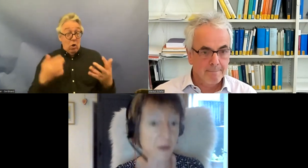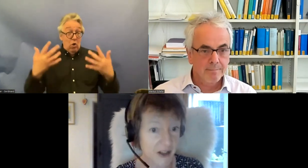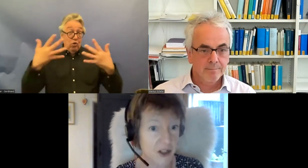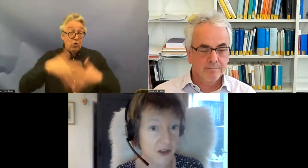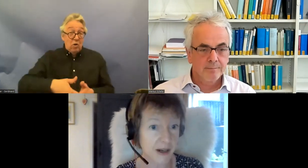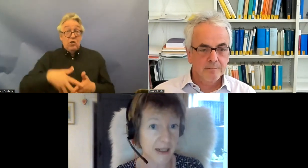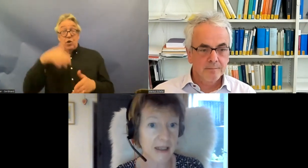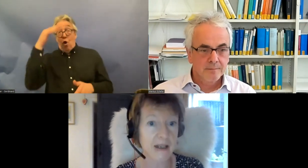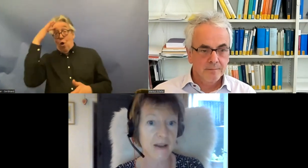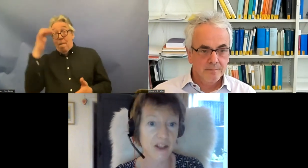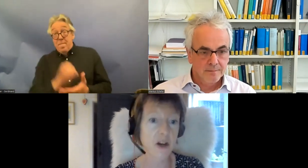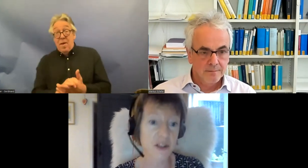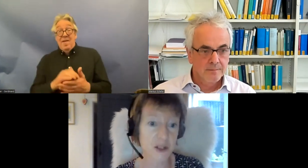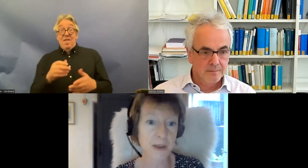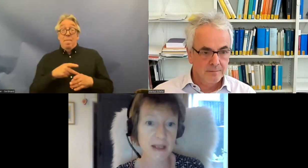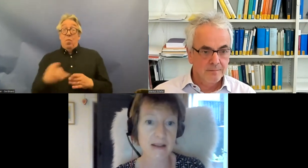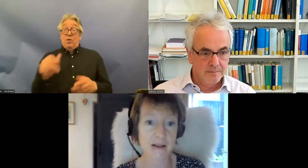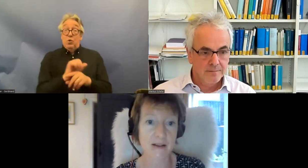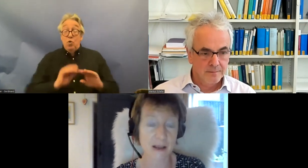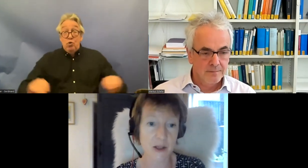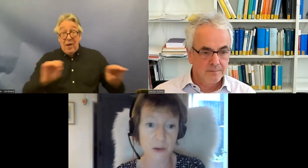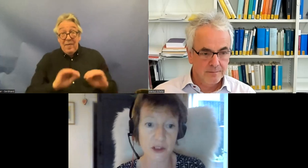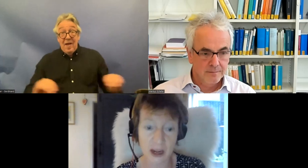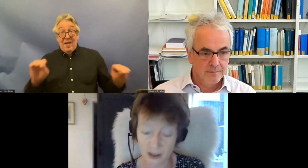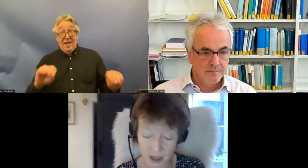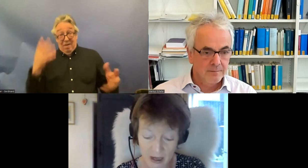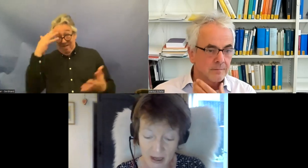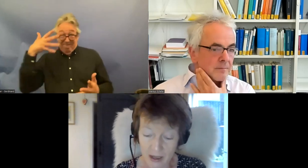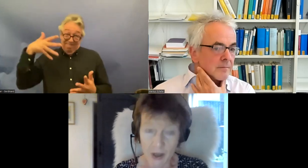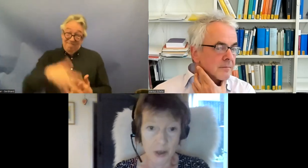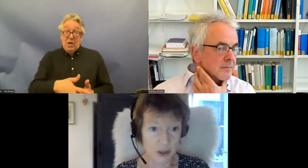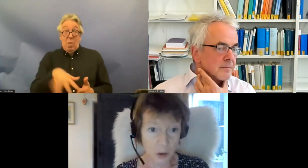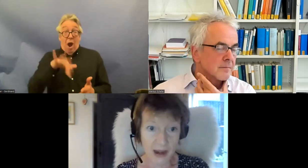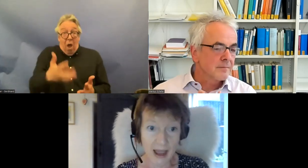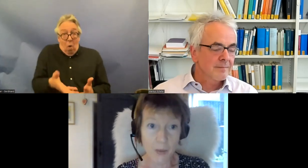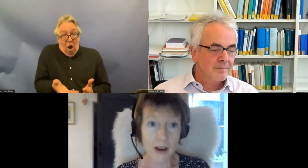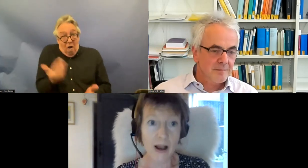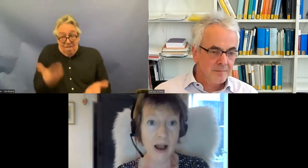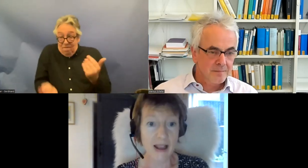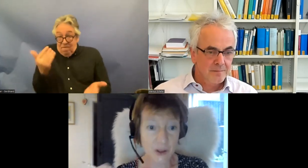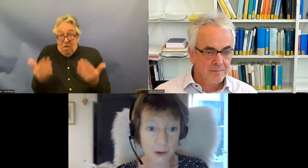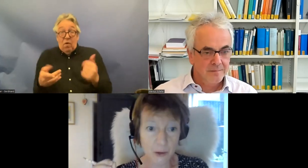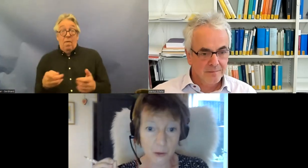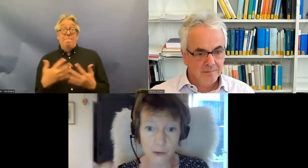professional training that to undo it is a is a huge challenge so now it's a